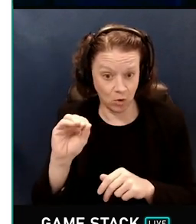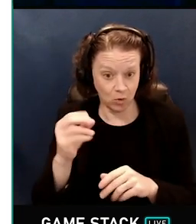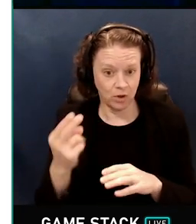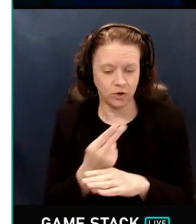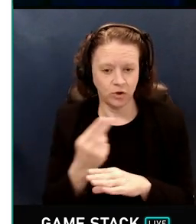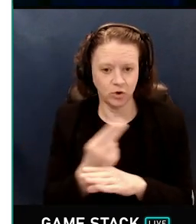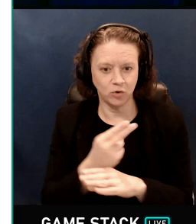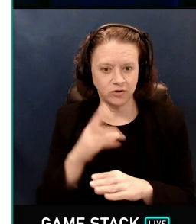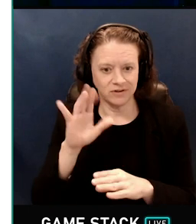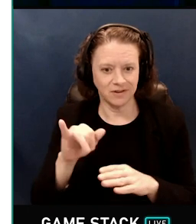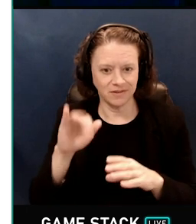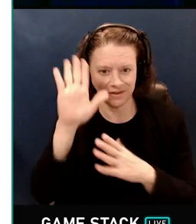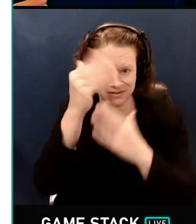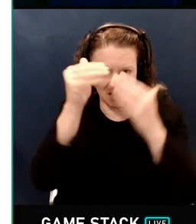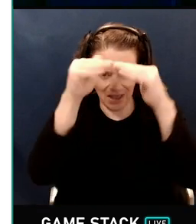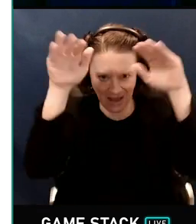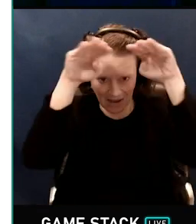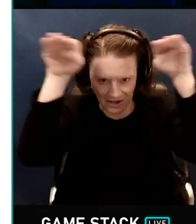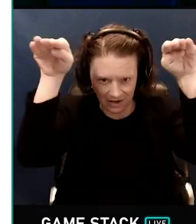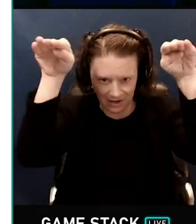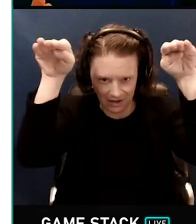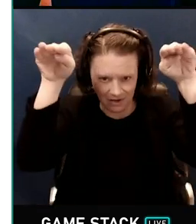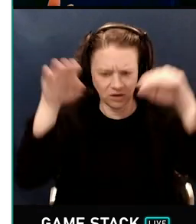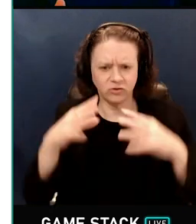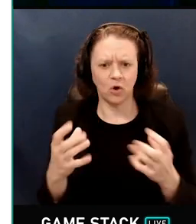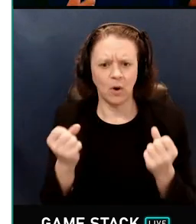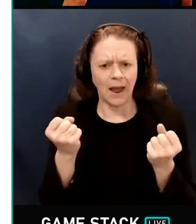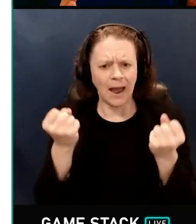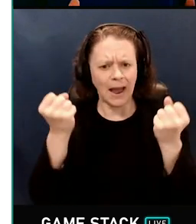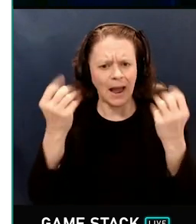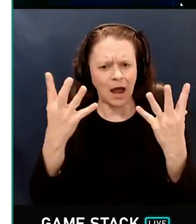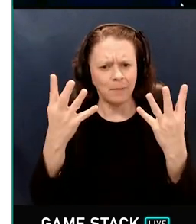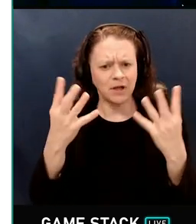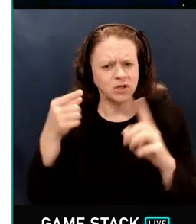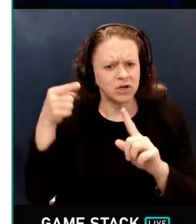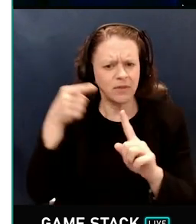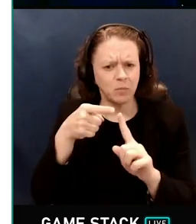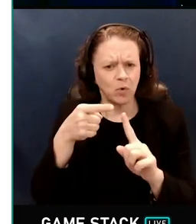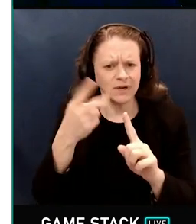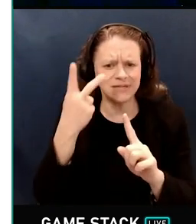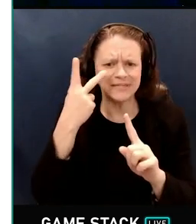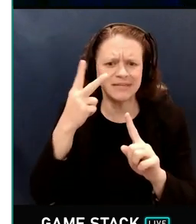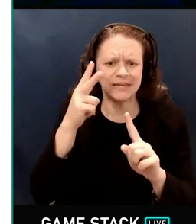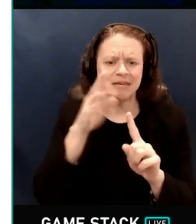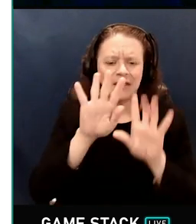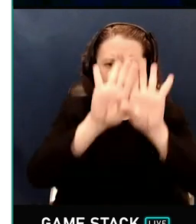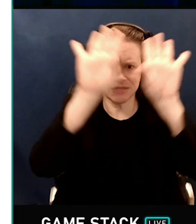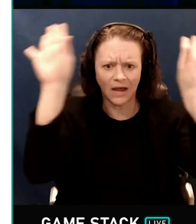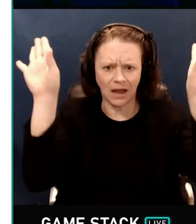question is: How much can a point see the sky? Is the sky visible?